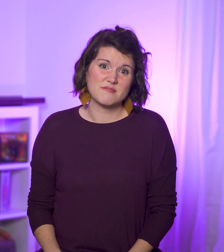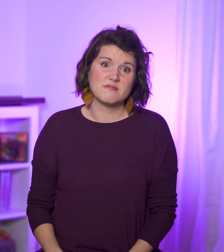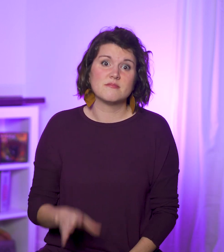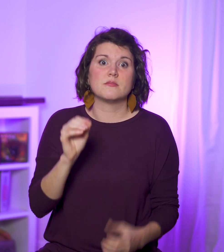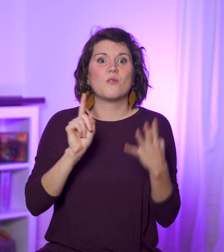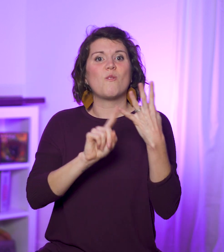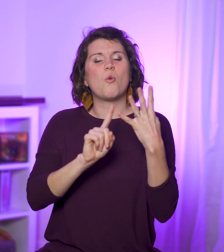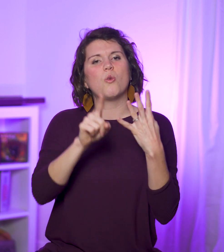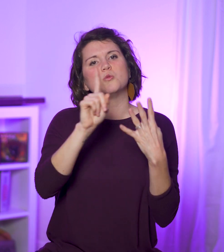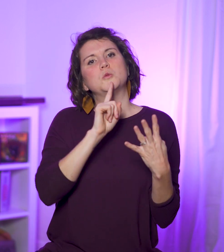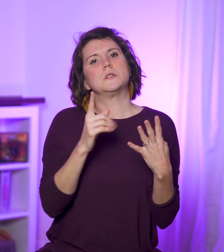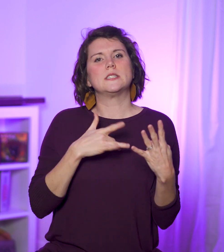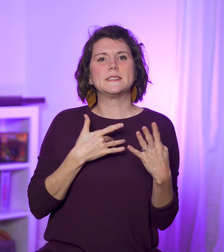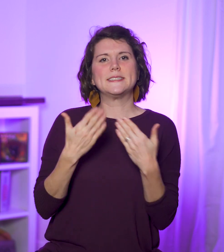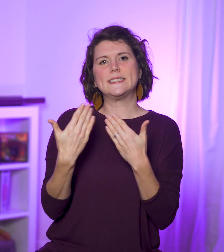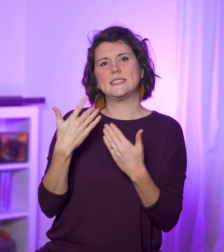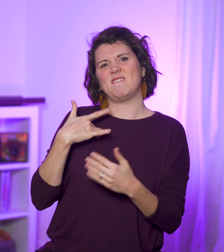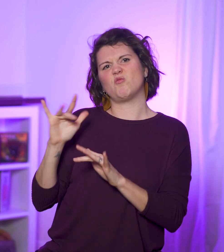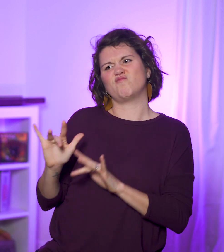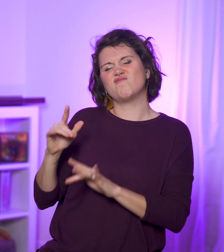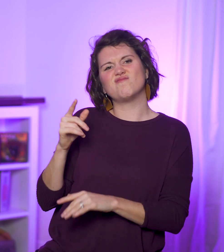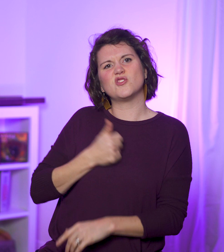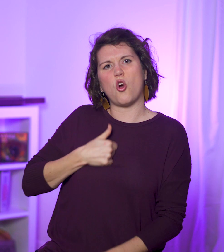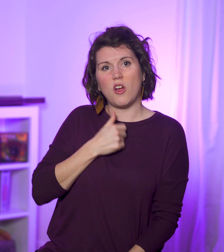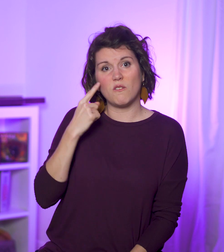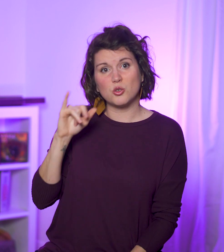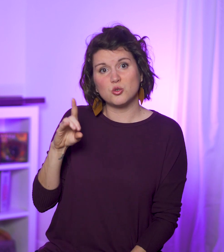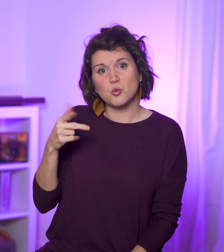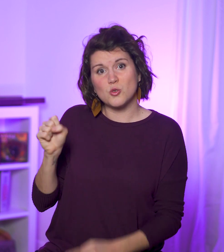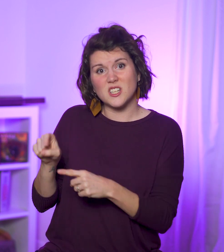Fourth, it’s easy to feel sorry for Judas,